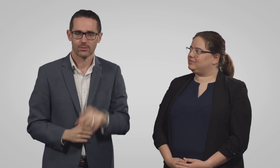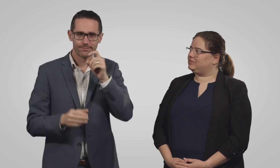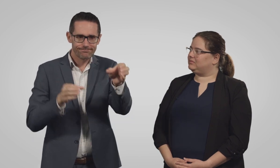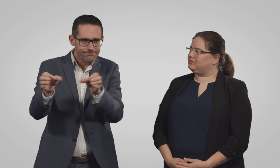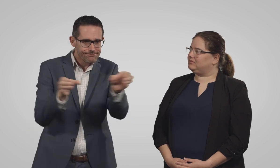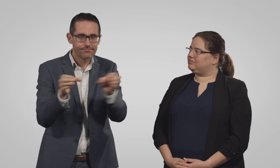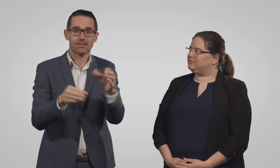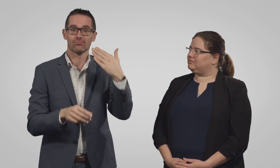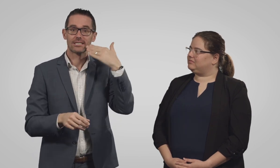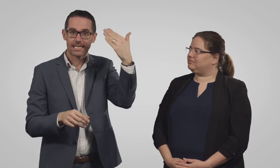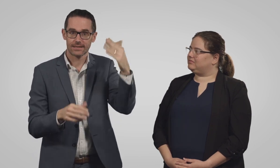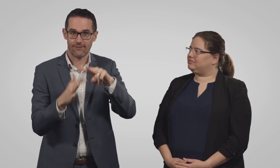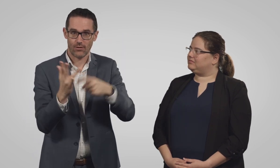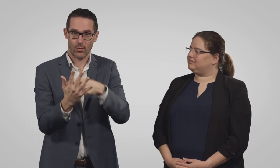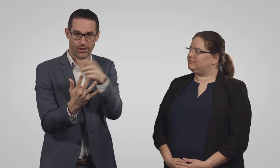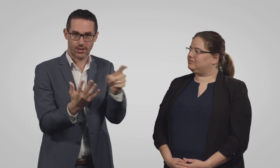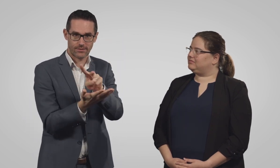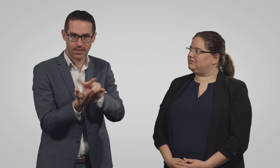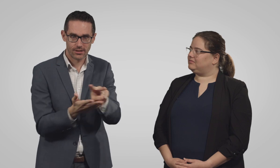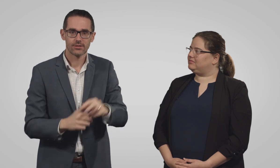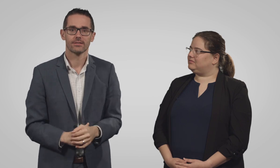We will be recruiting presenters for the videos,